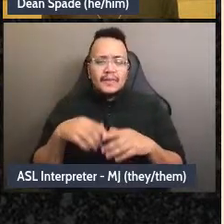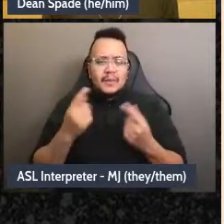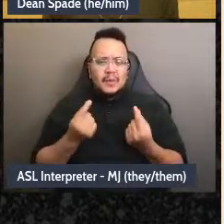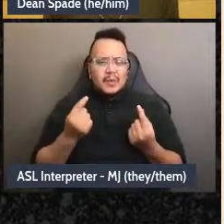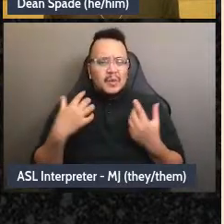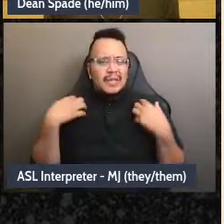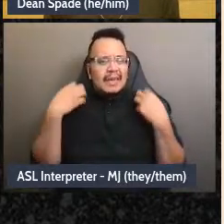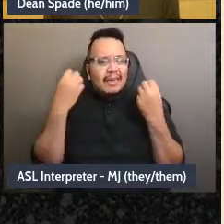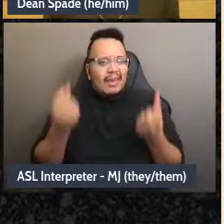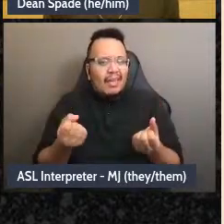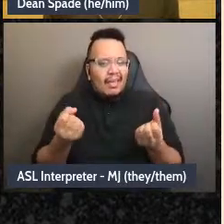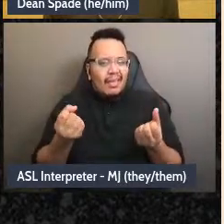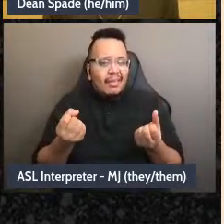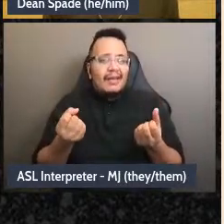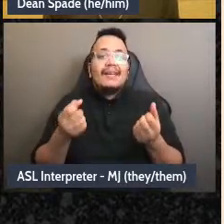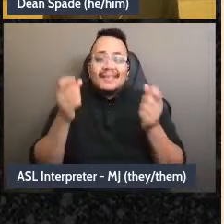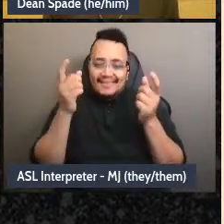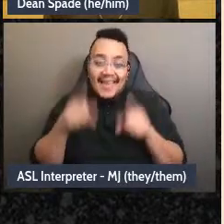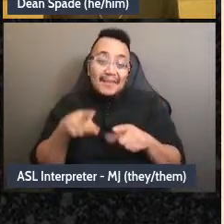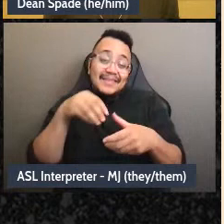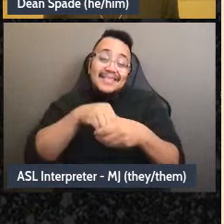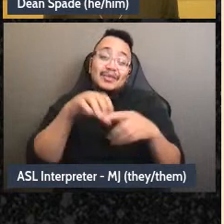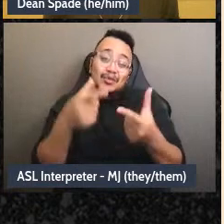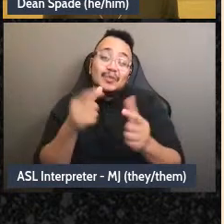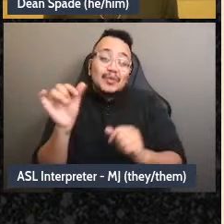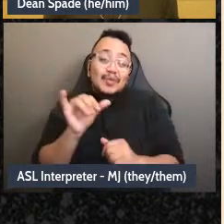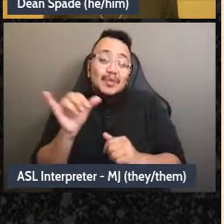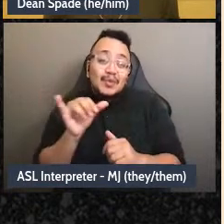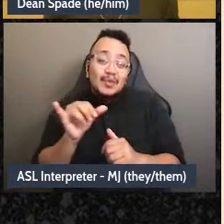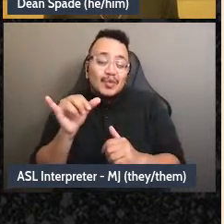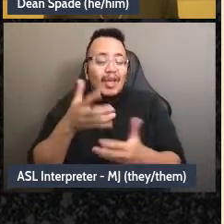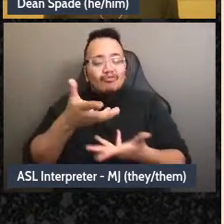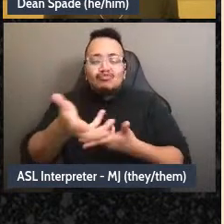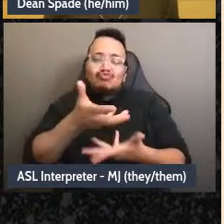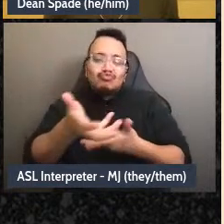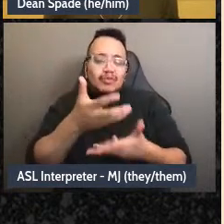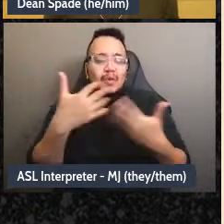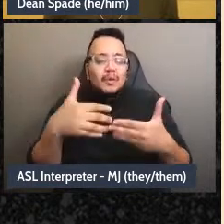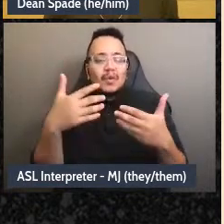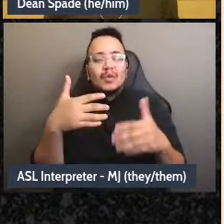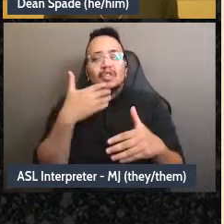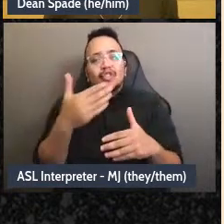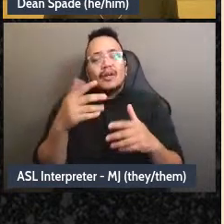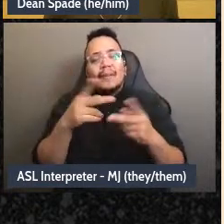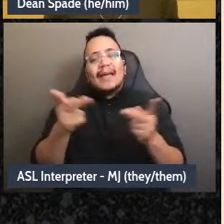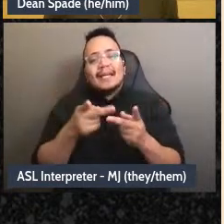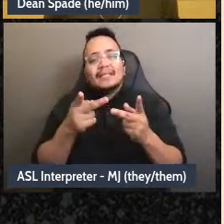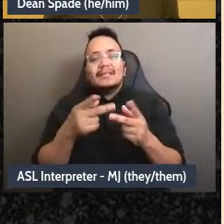in our lives happens in groups. Groups are a very profound place for healing where we can have